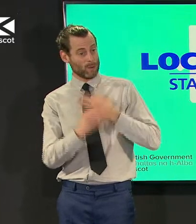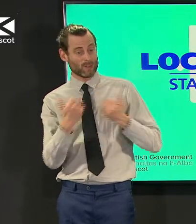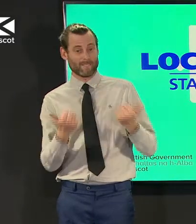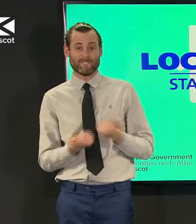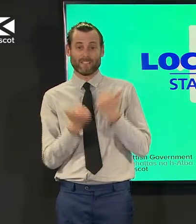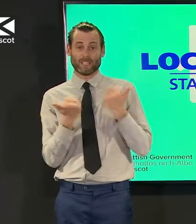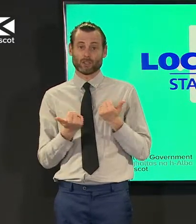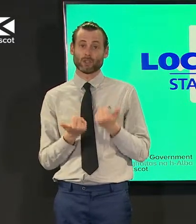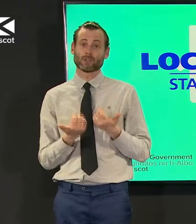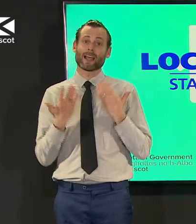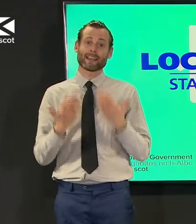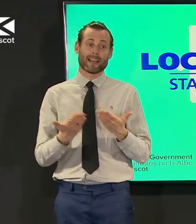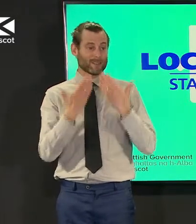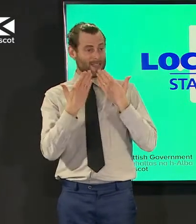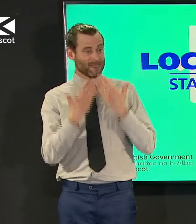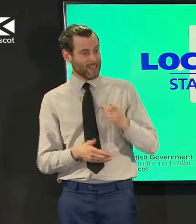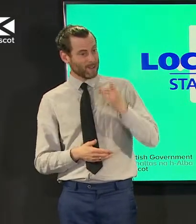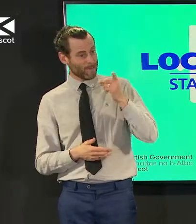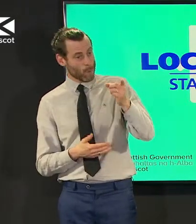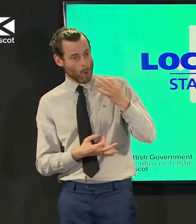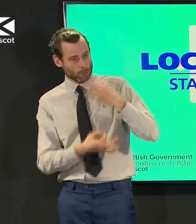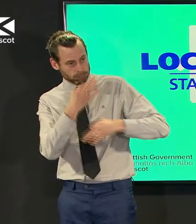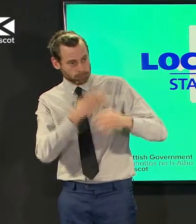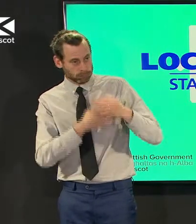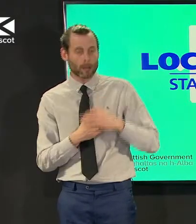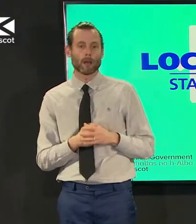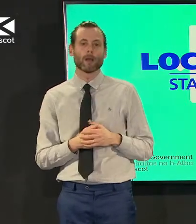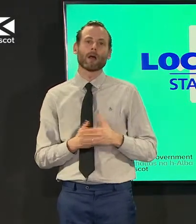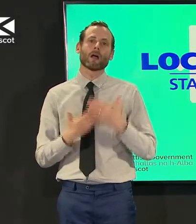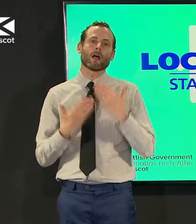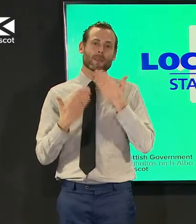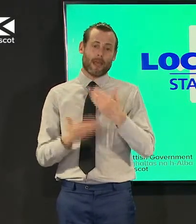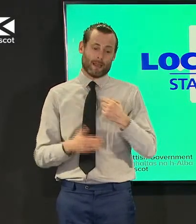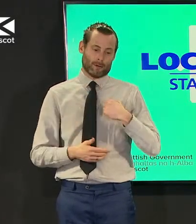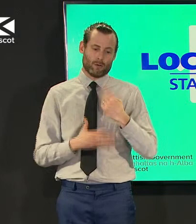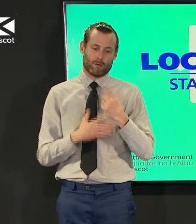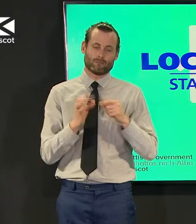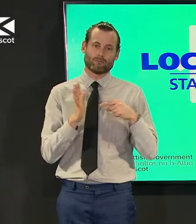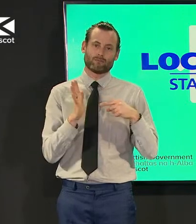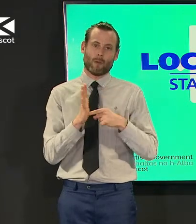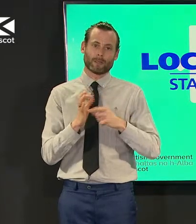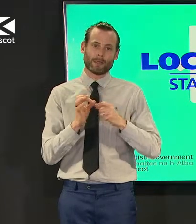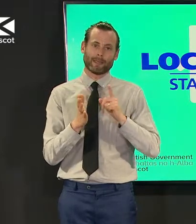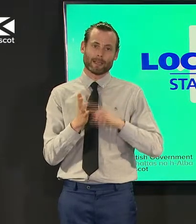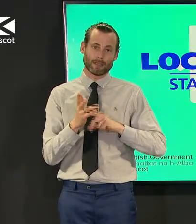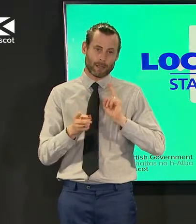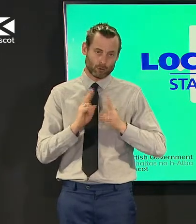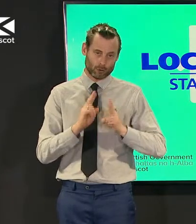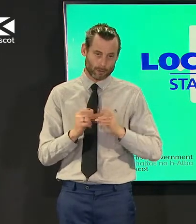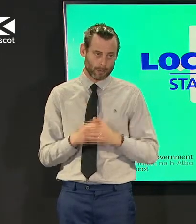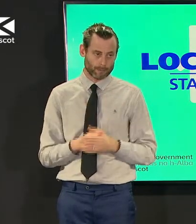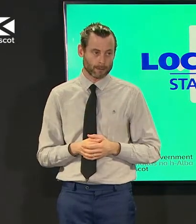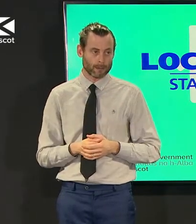can i thank them for joining us can i thank robert who's our bsl interpreter today uh and